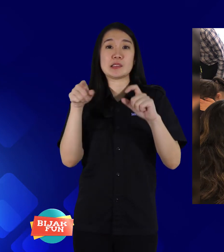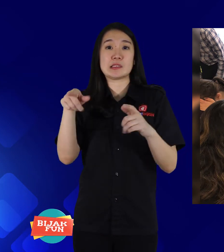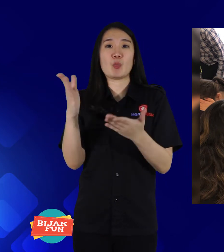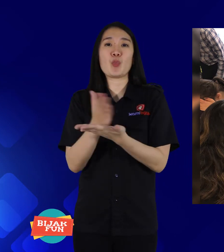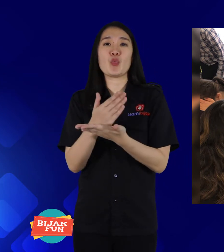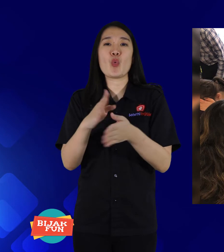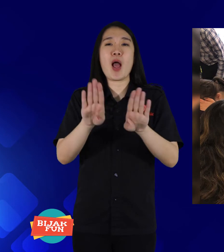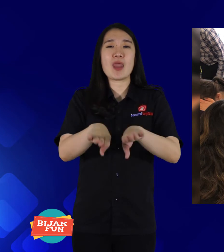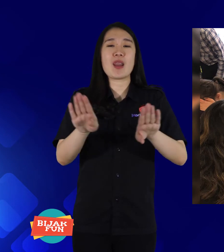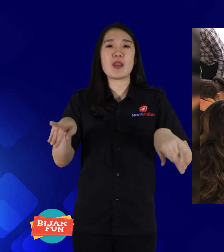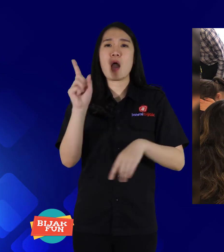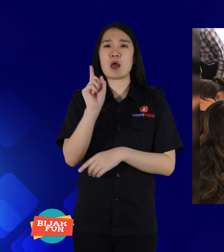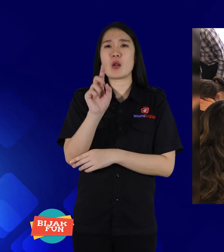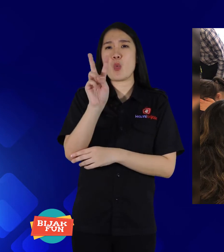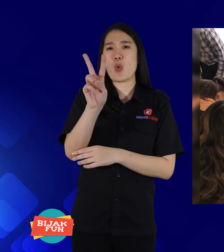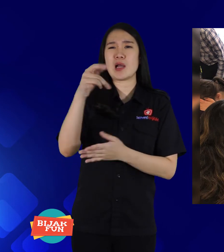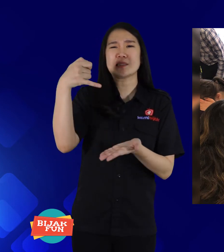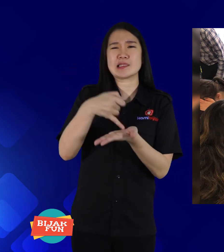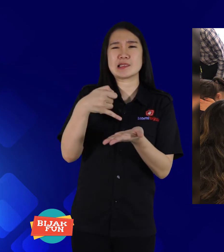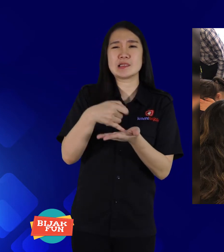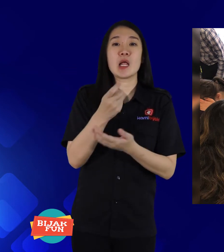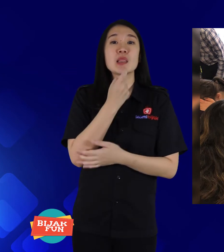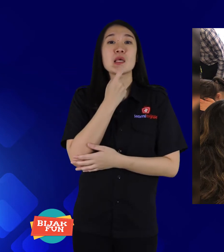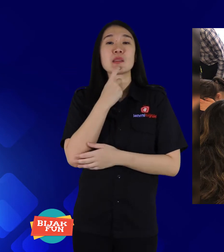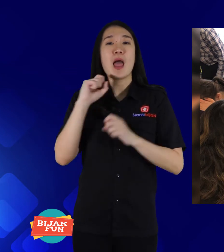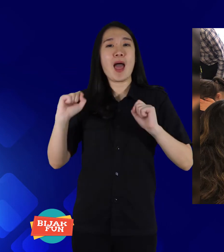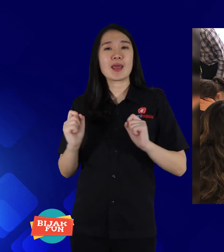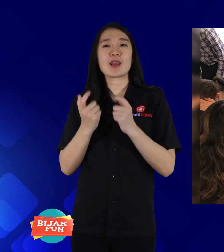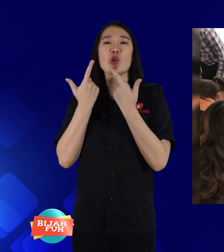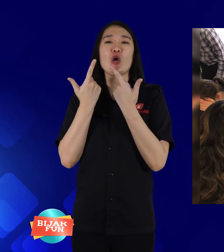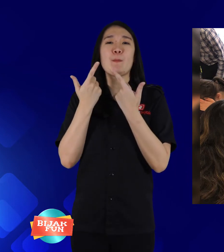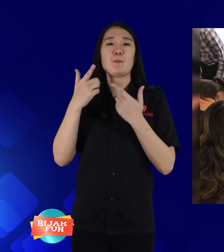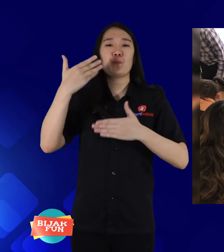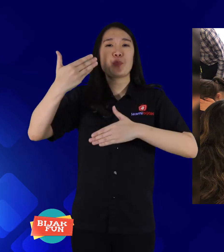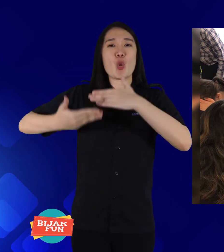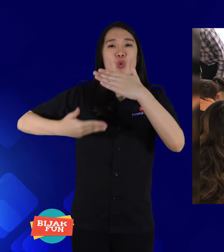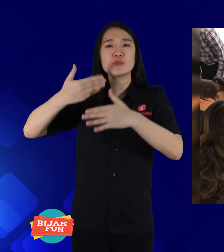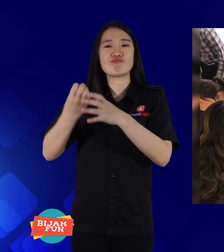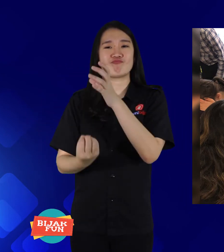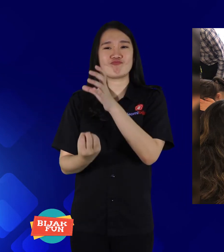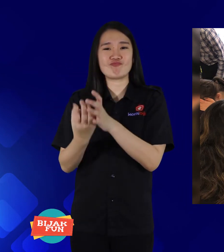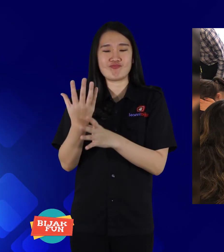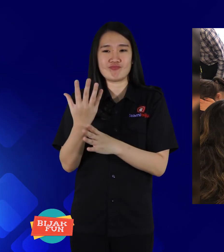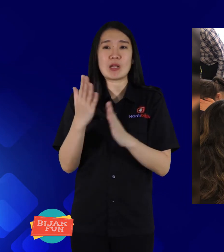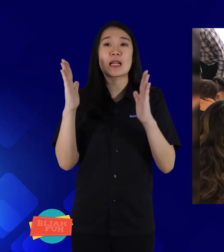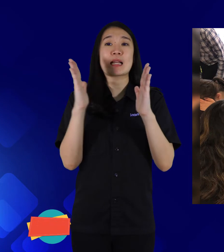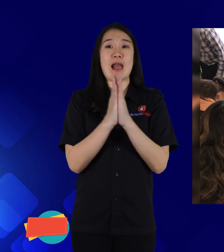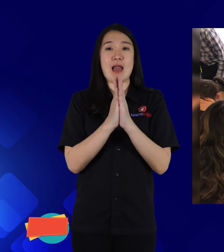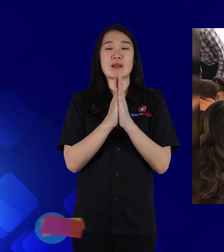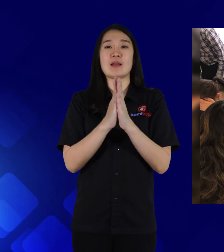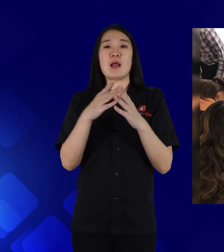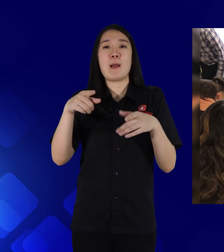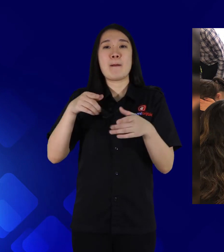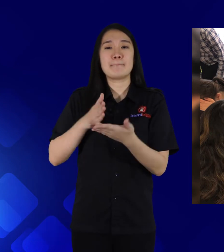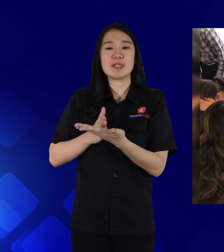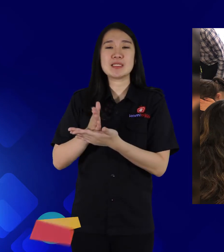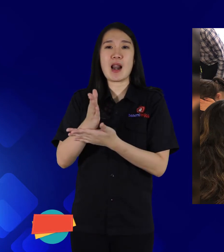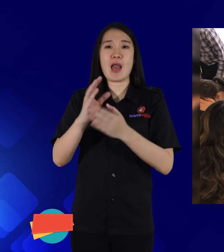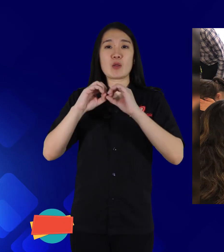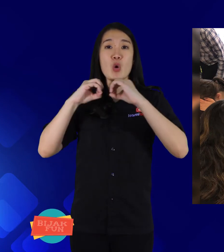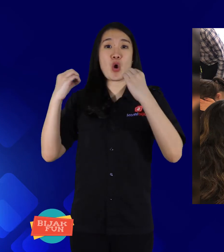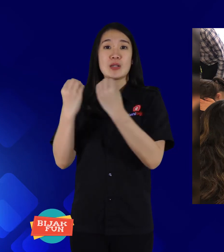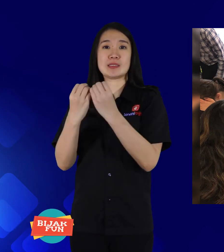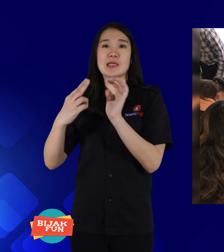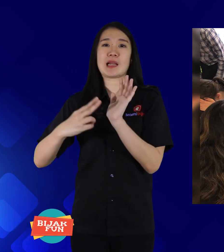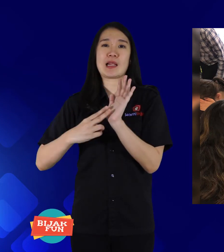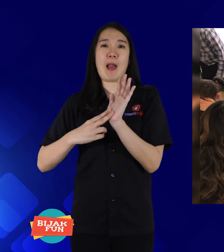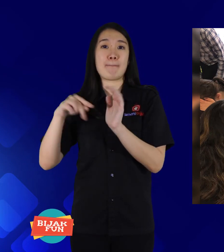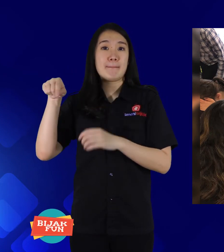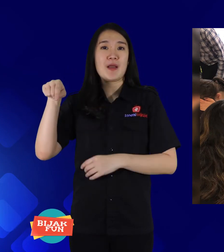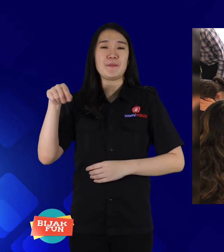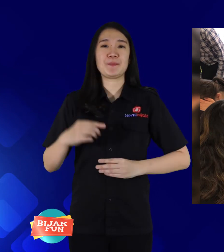contains the process of developing life and the journey of his nonprofit organization.